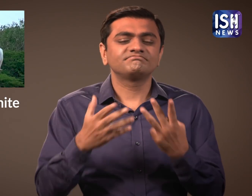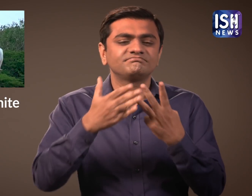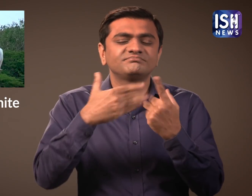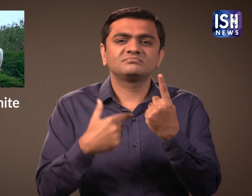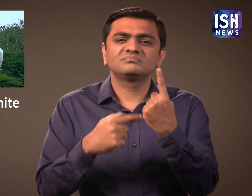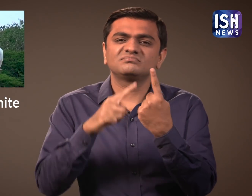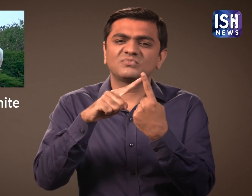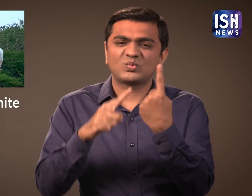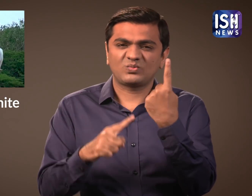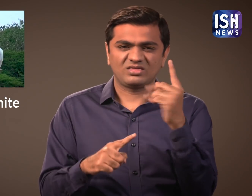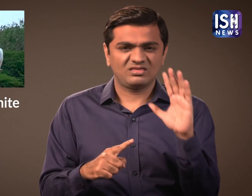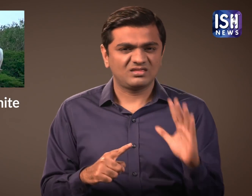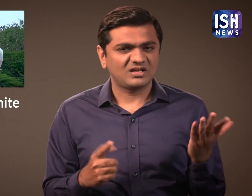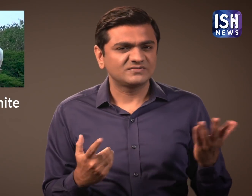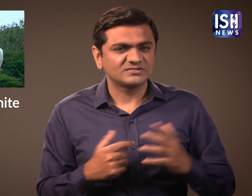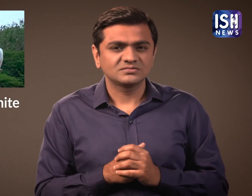But now only one remains.